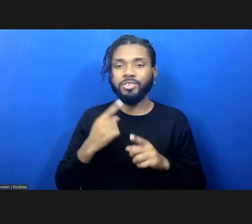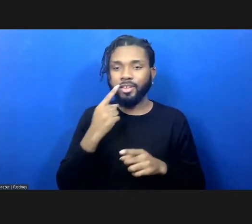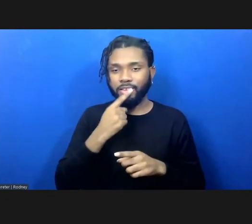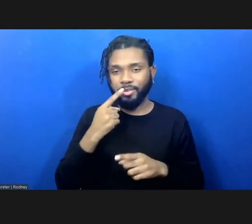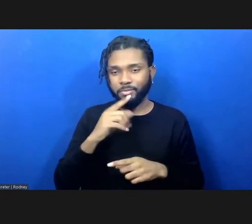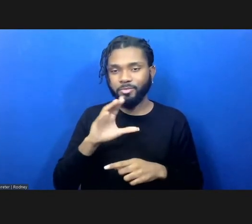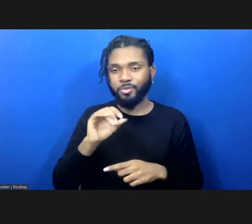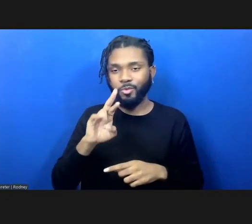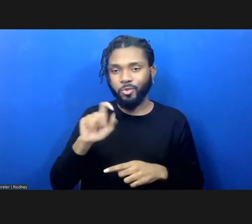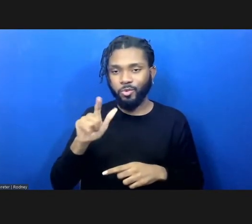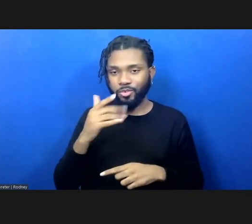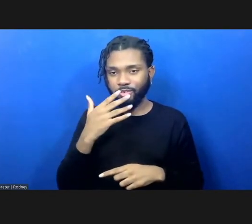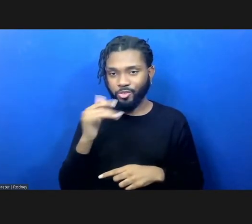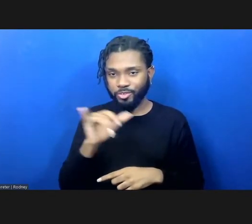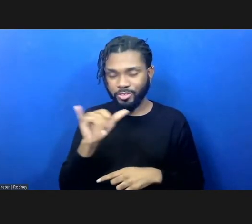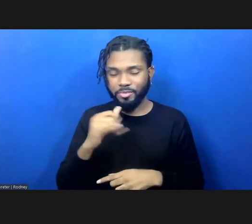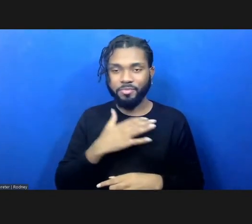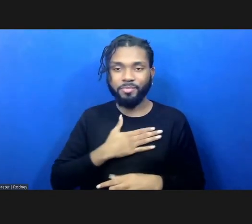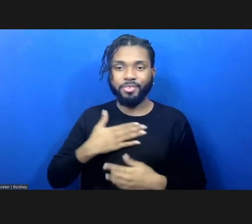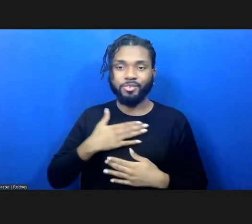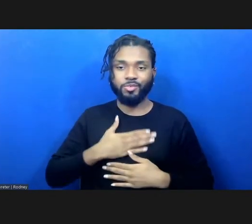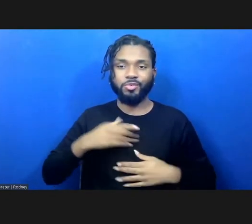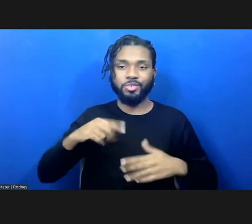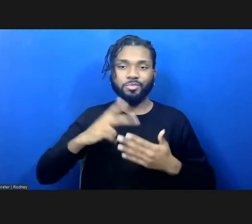Please enjoy the program. Thank you again for being here.